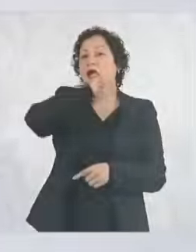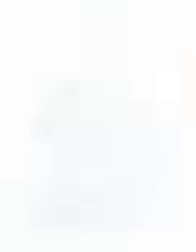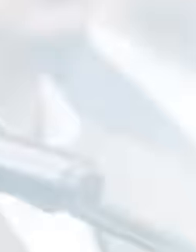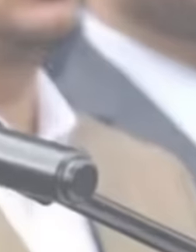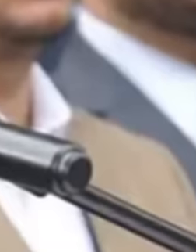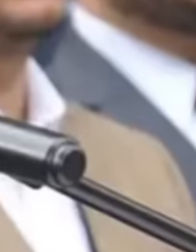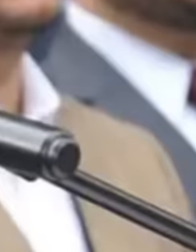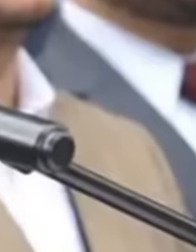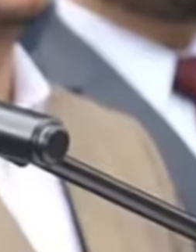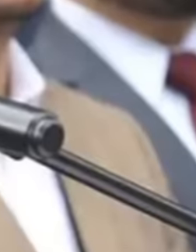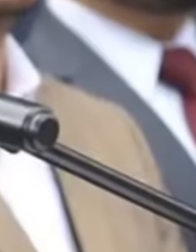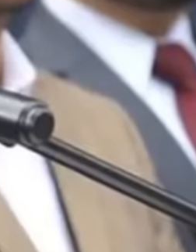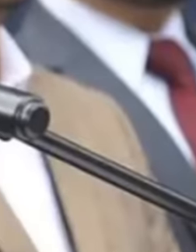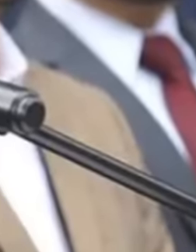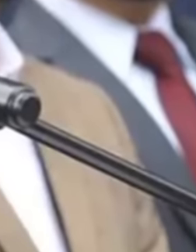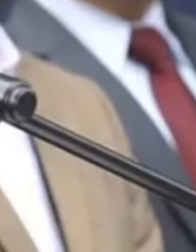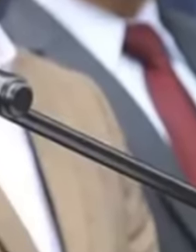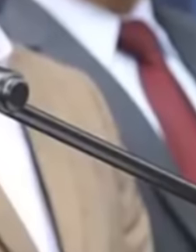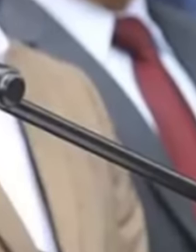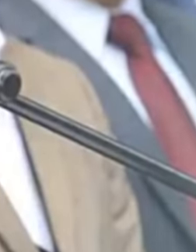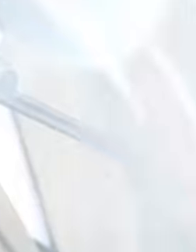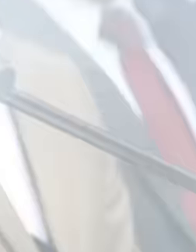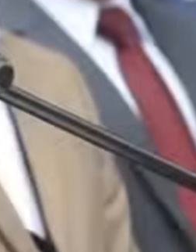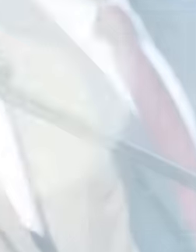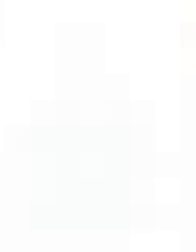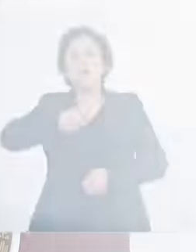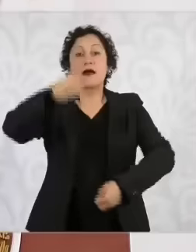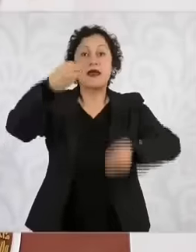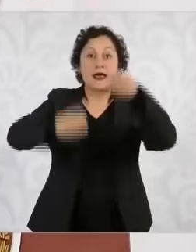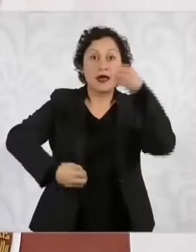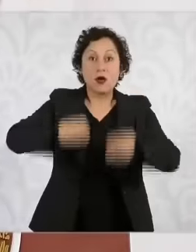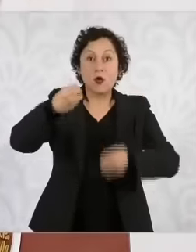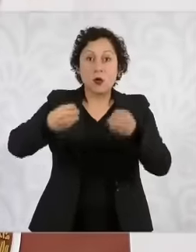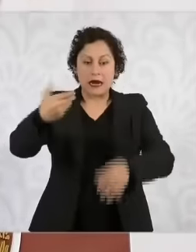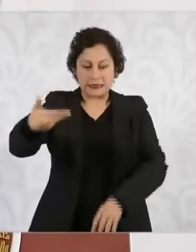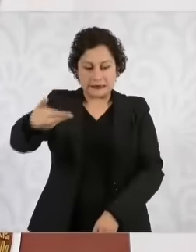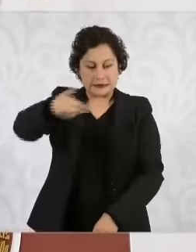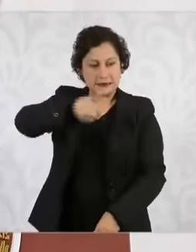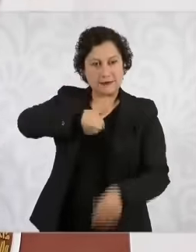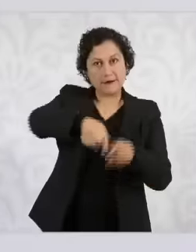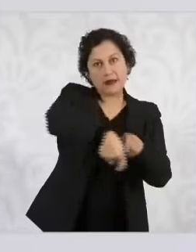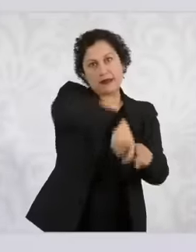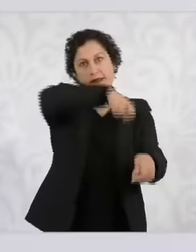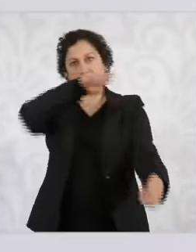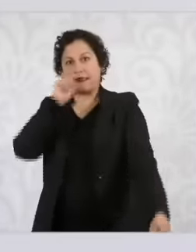to eliminate from the Official Gazette of the Federation the new reform to the